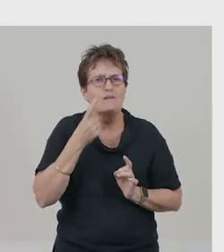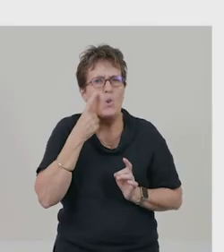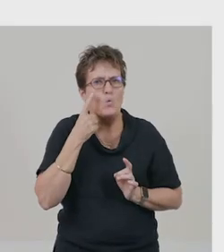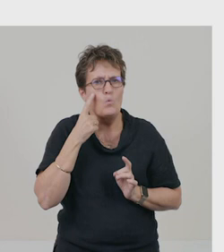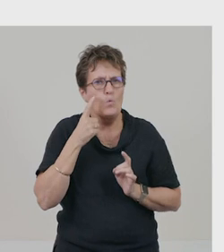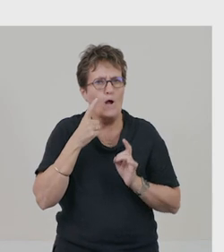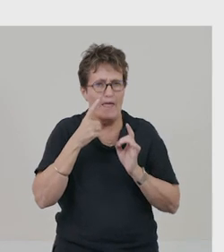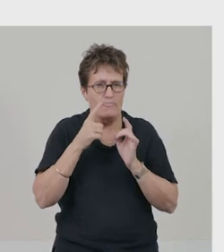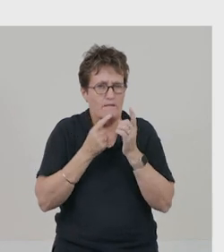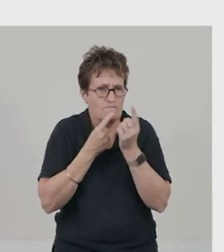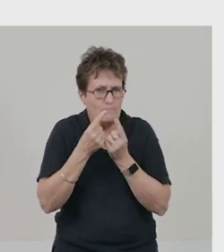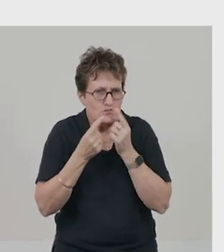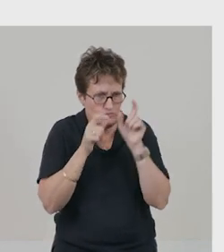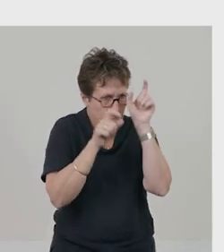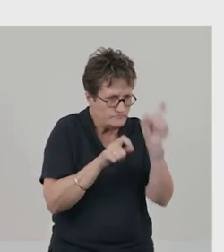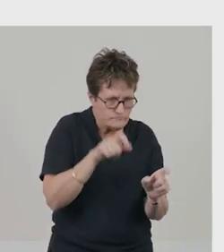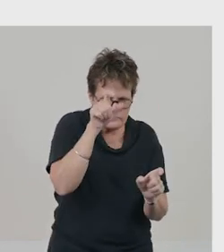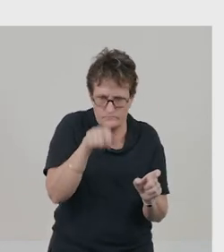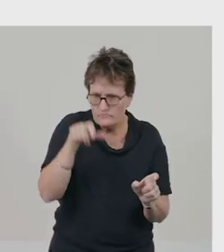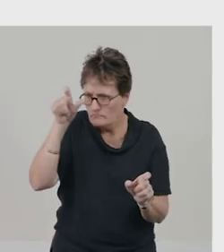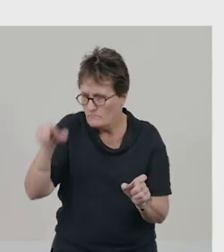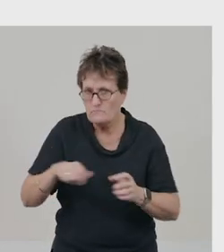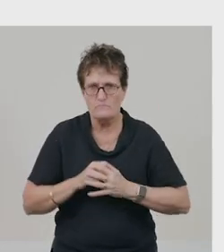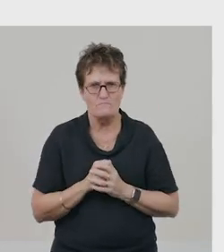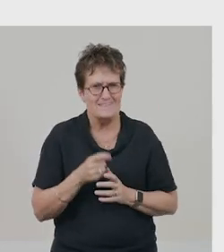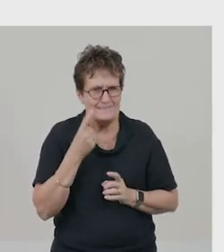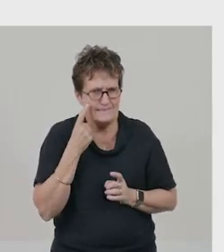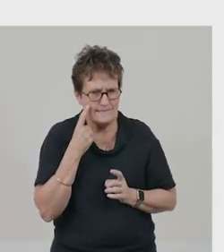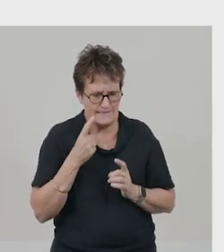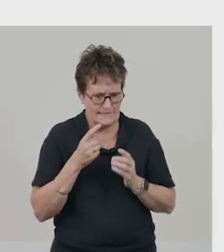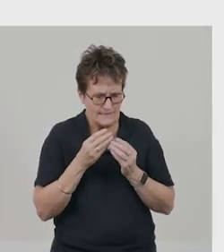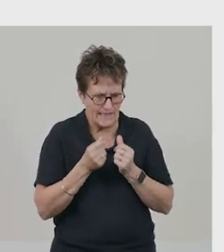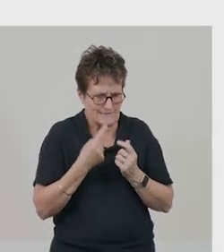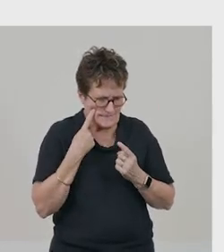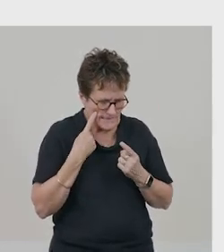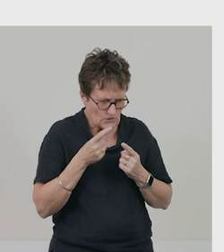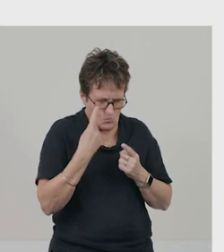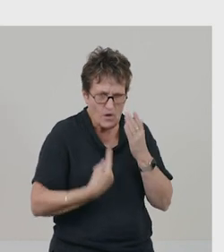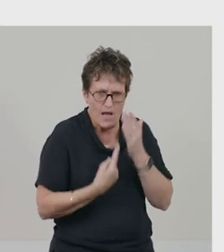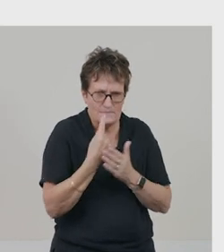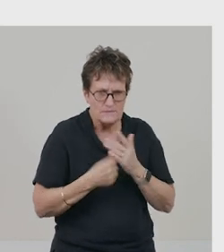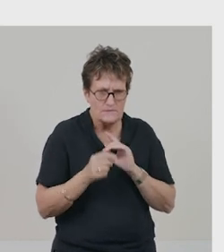Let's take a closer look at the data in each column of the table, and see if we can find any patterns to explain this.